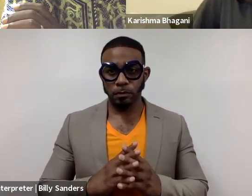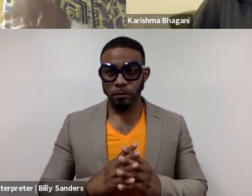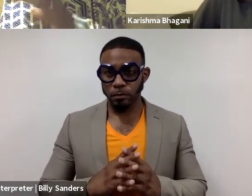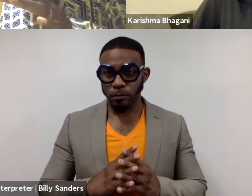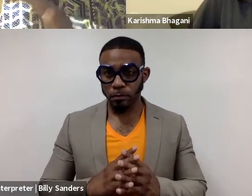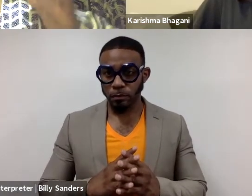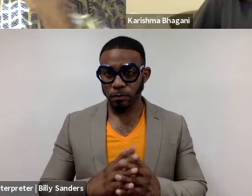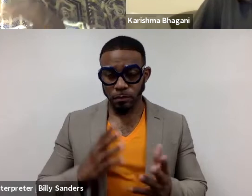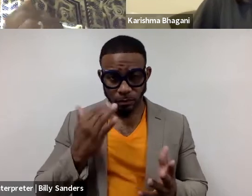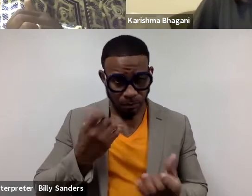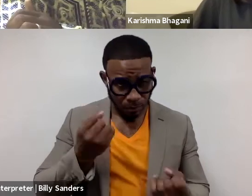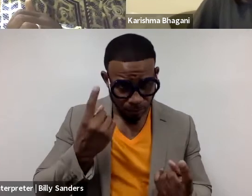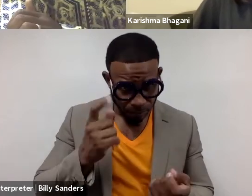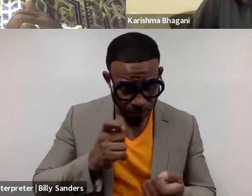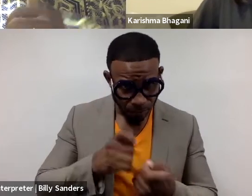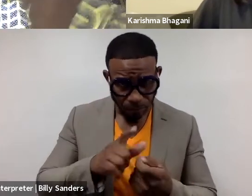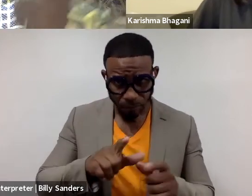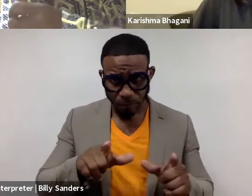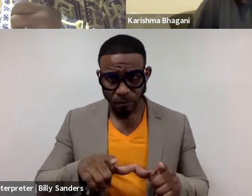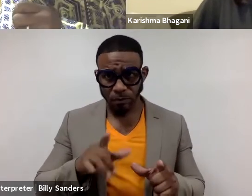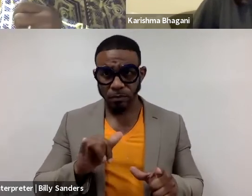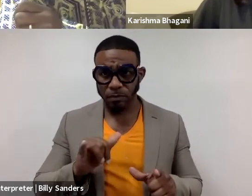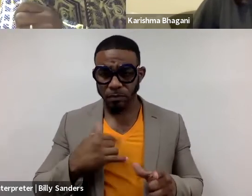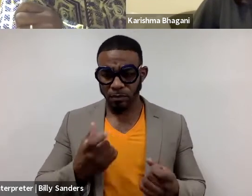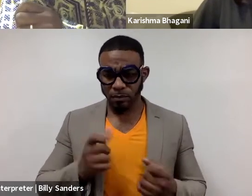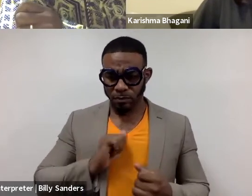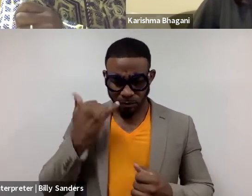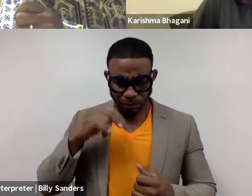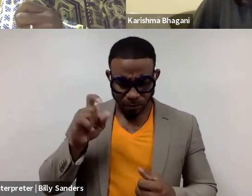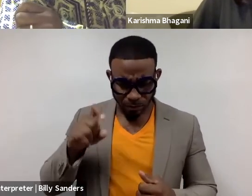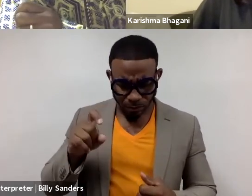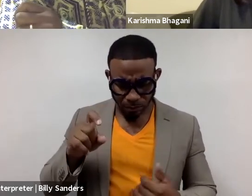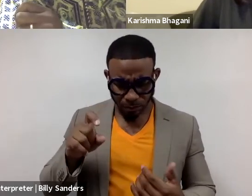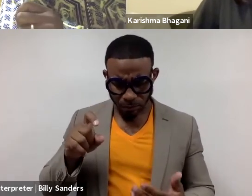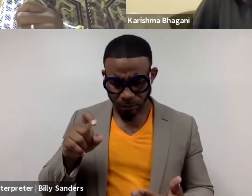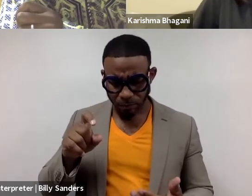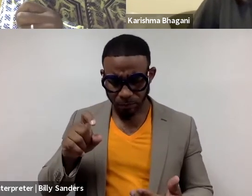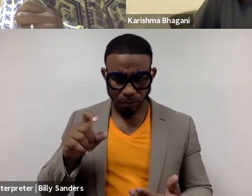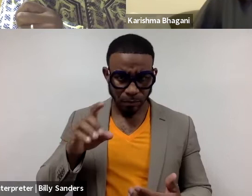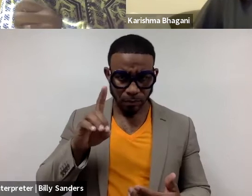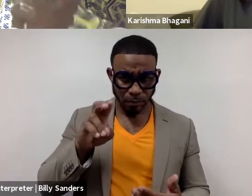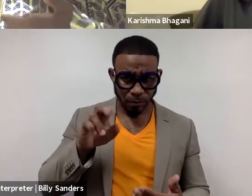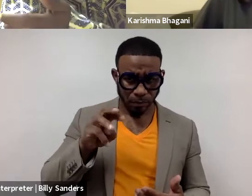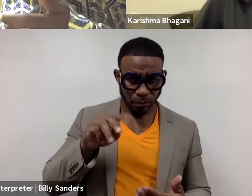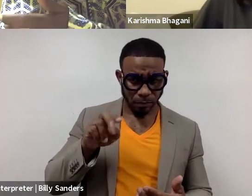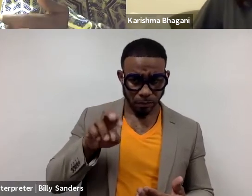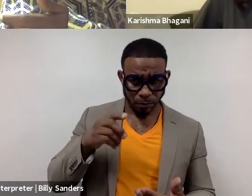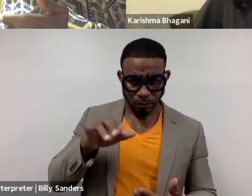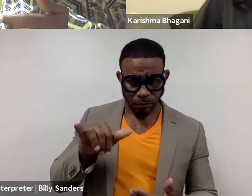If I understood your question well, I ask myself if we need dramaturgy- In Africa.